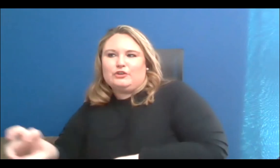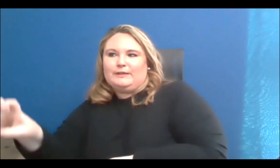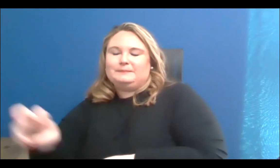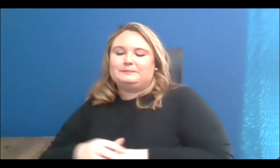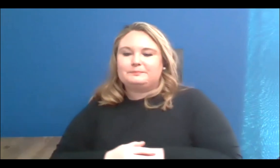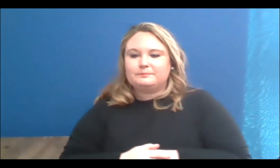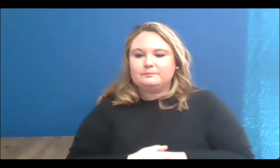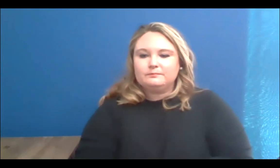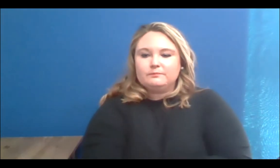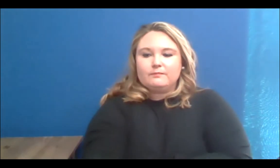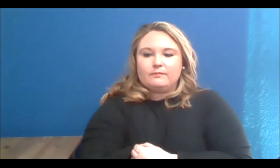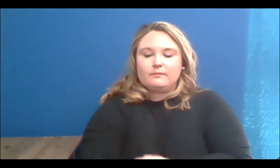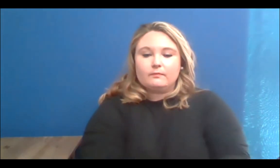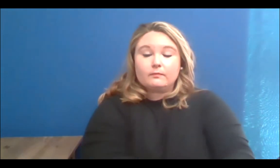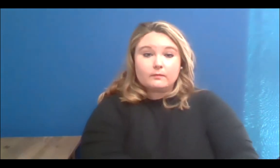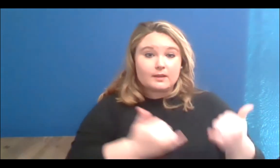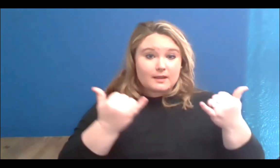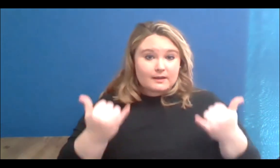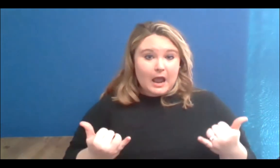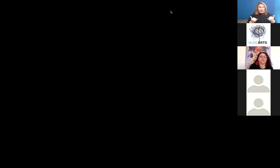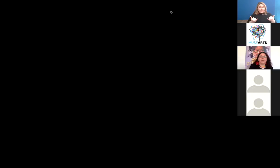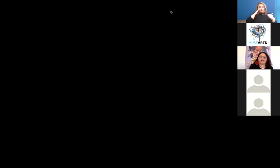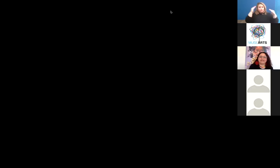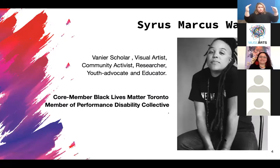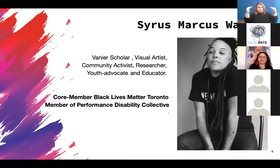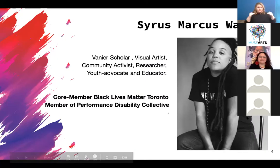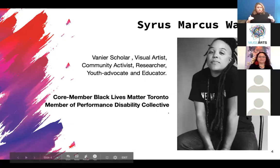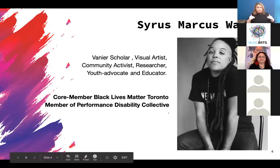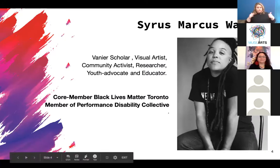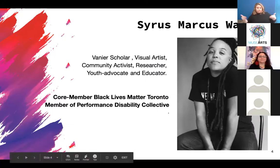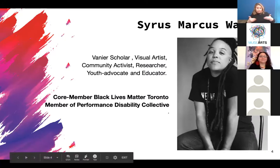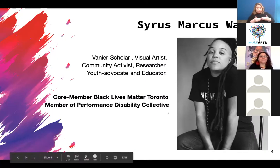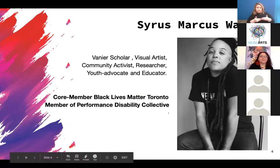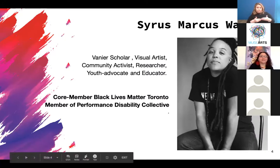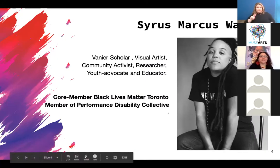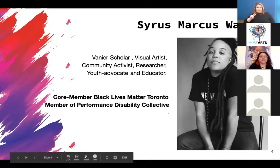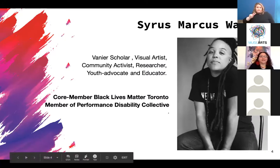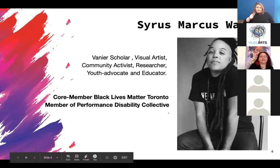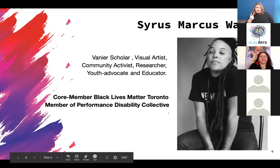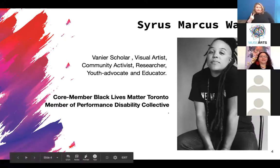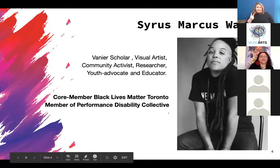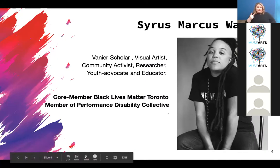I would like to introduce our second panelist.